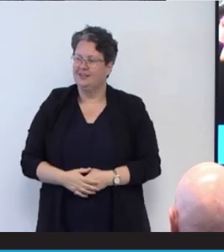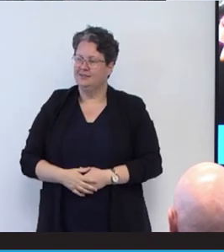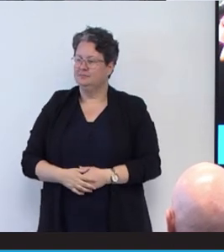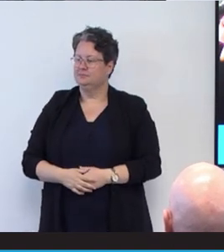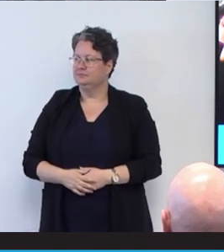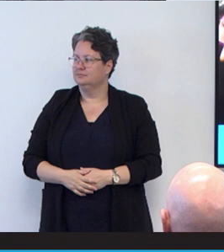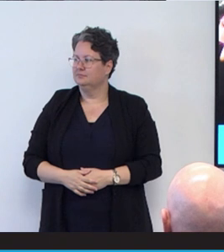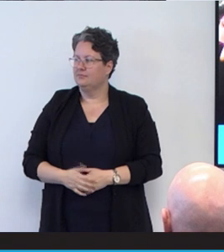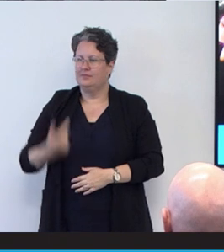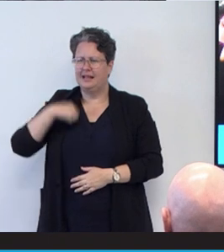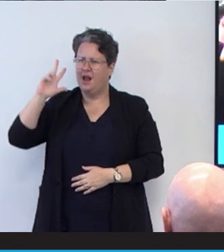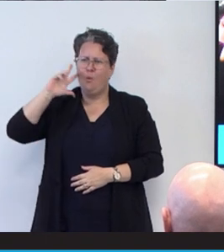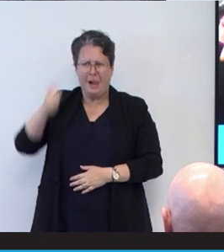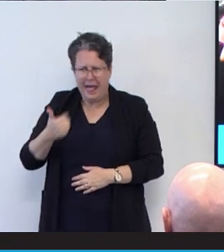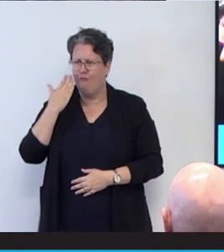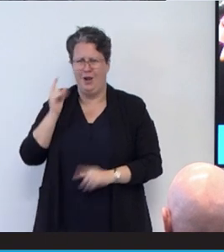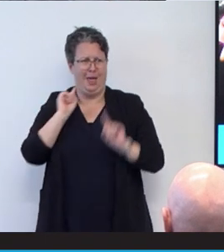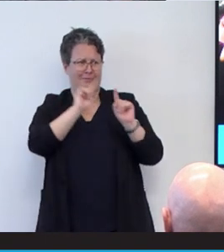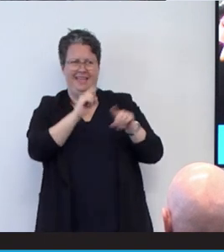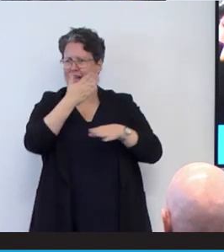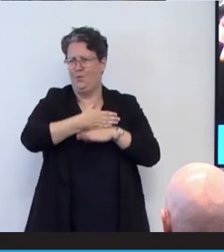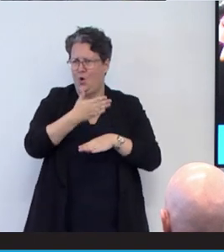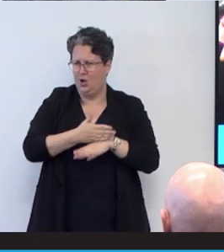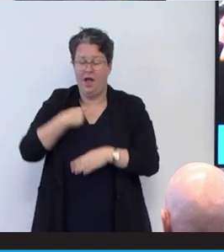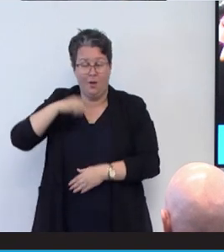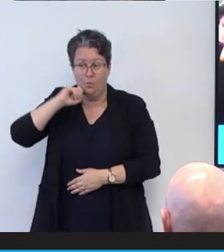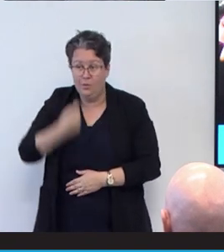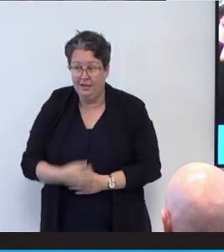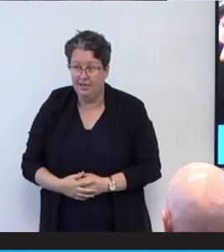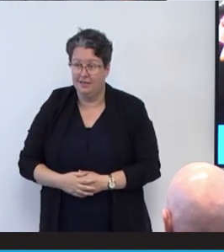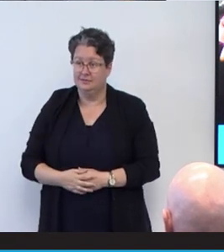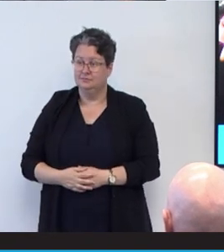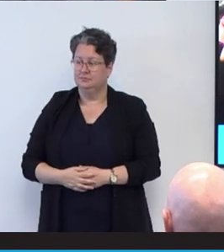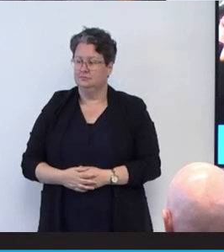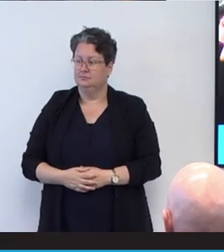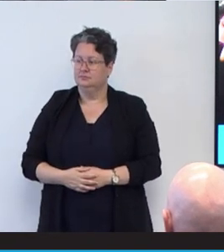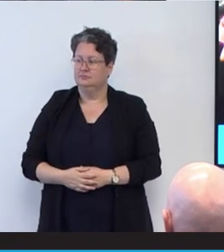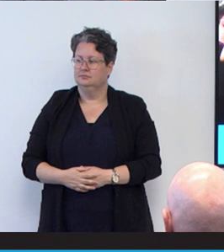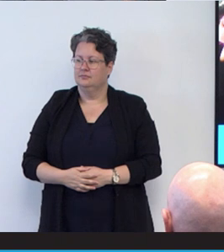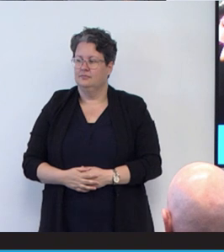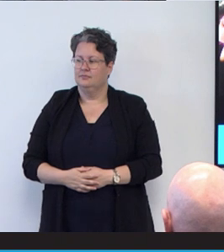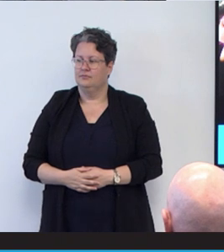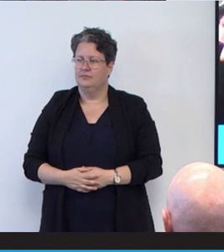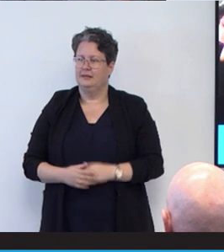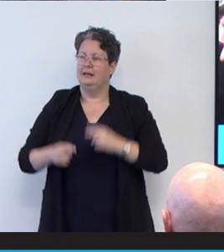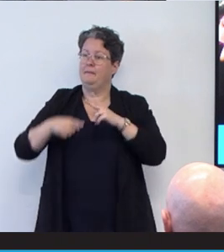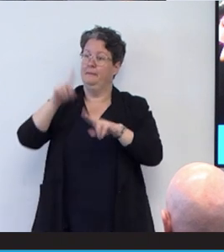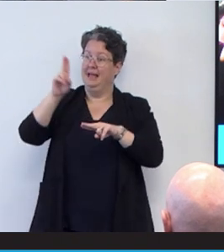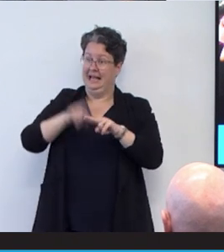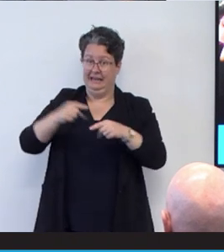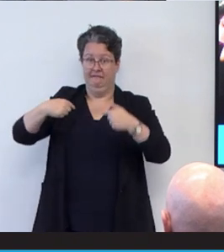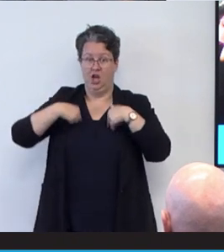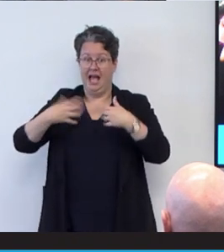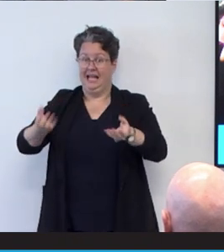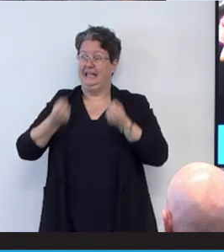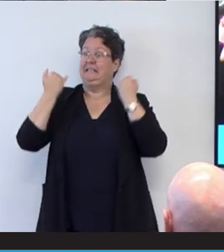I will love every minute of being there at work today. But if I ever gets sick,